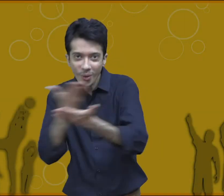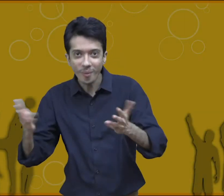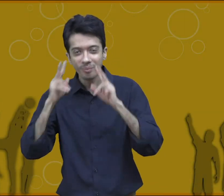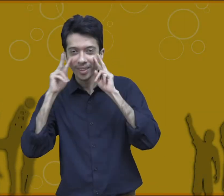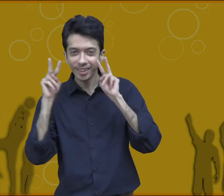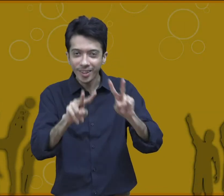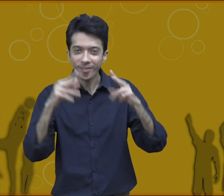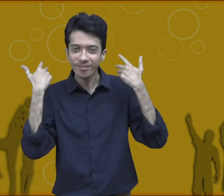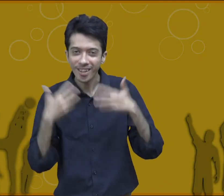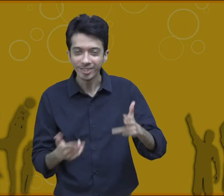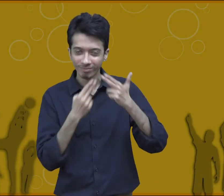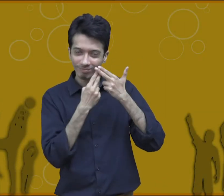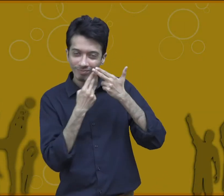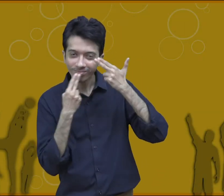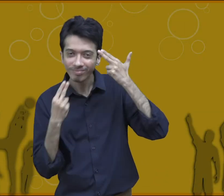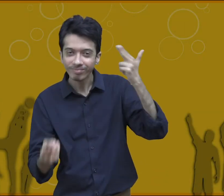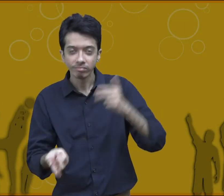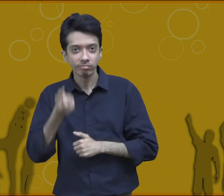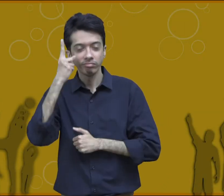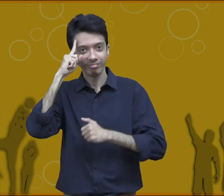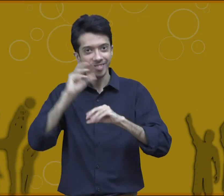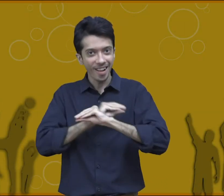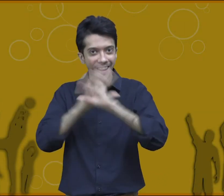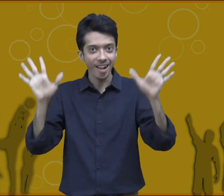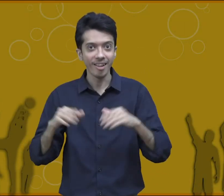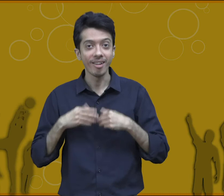now you have already seen the video i hope this was helpful for you to understand the